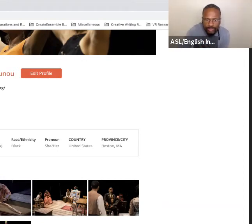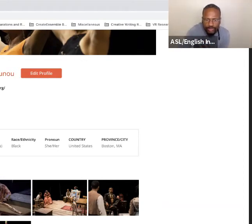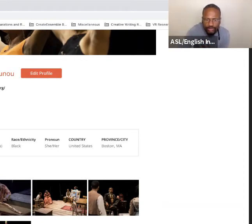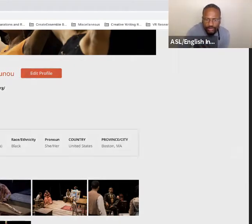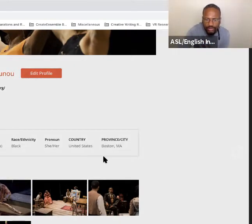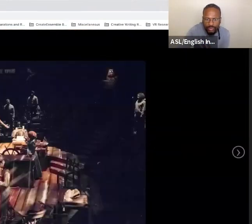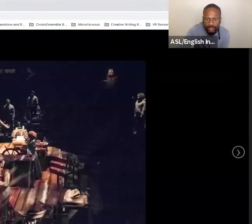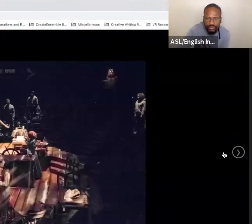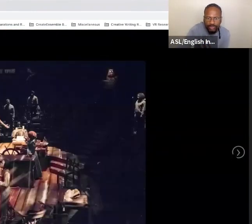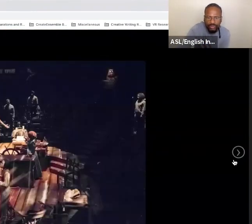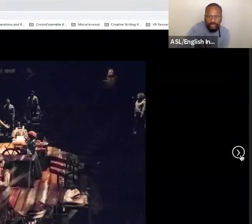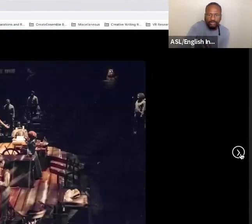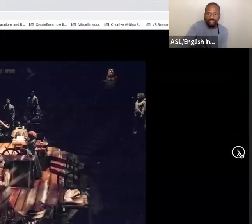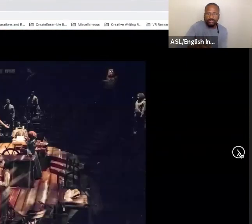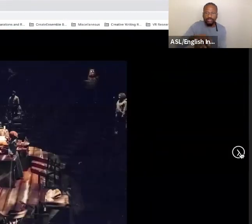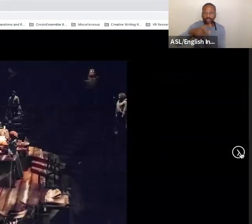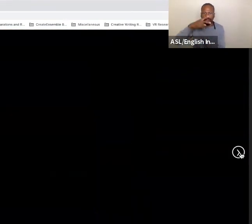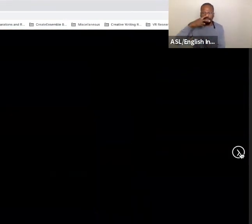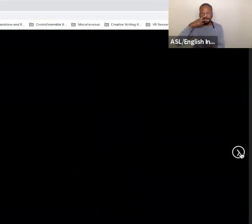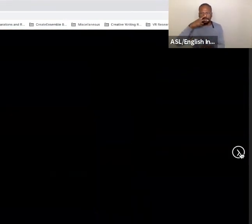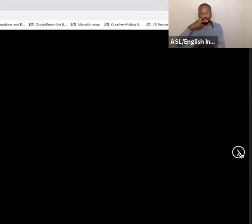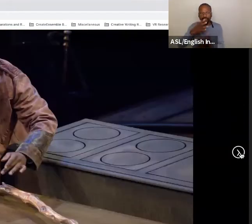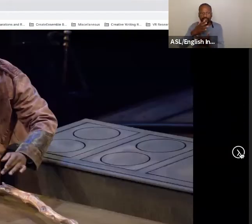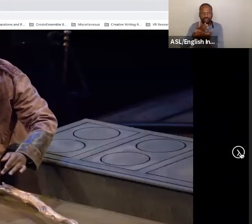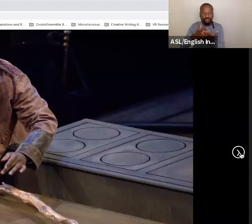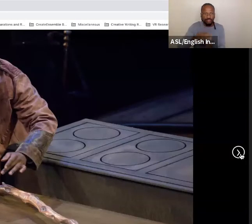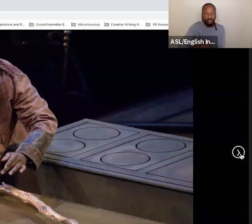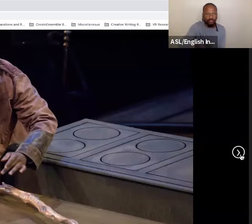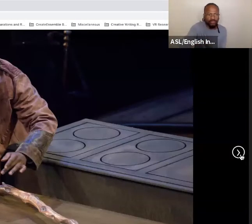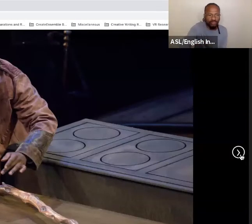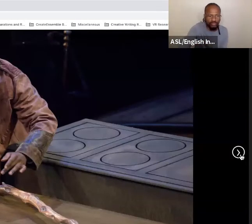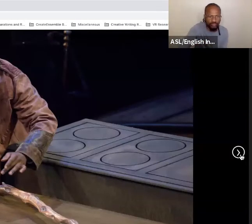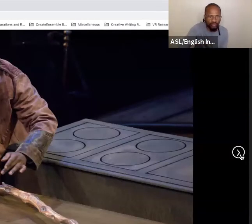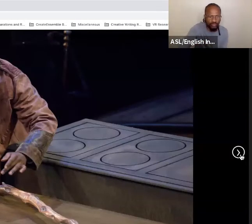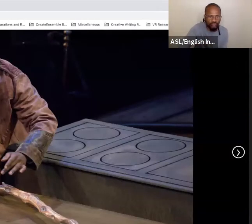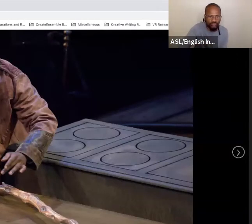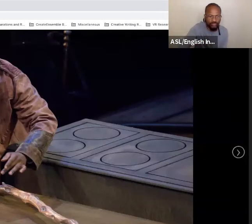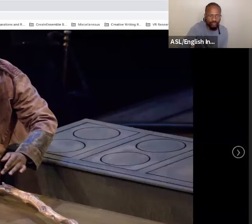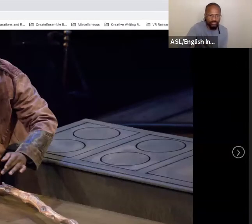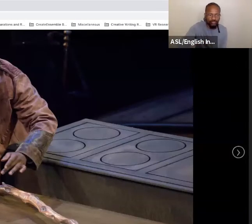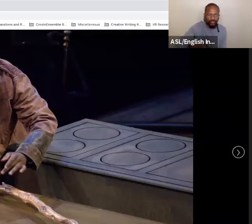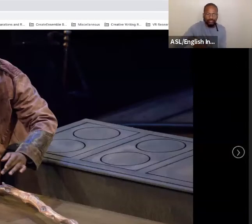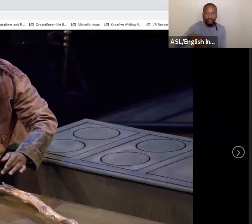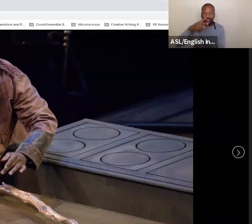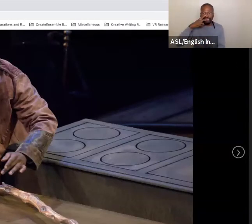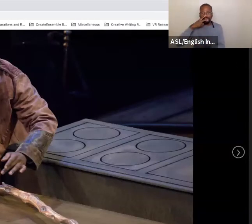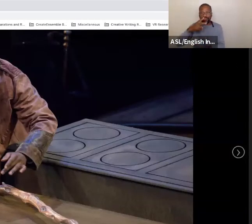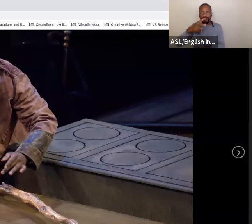So here you can see some images from a production of August Wilson's "Gem of the Ocean,"